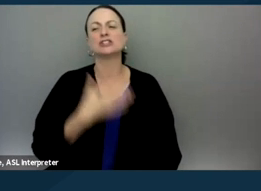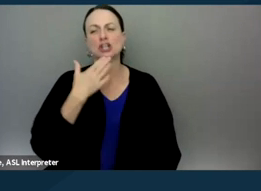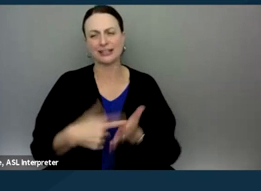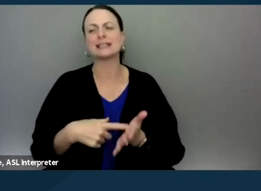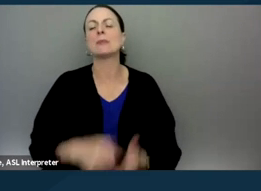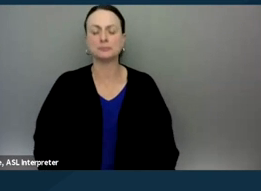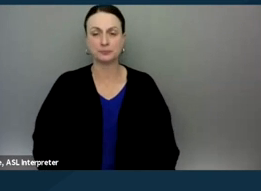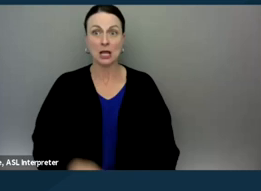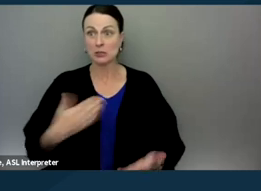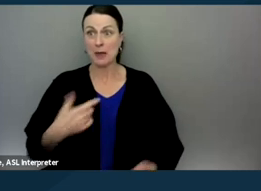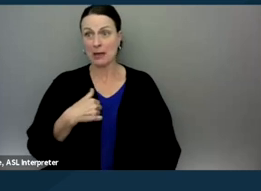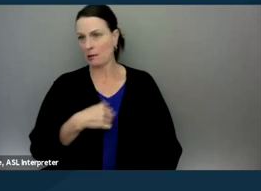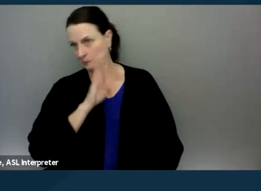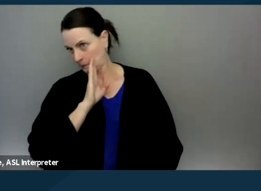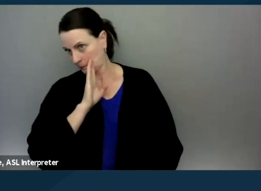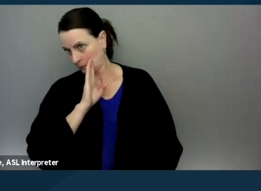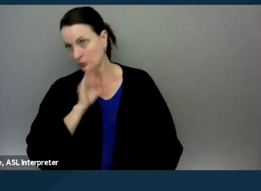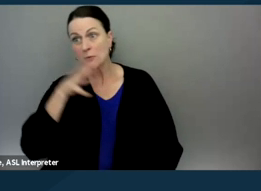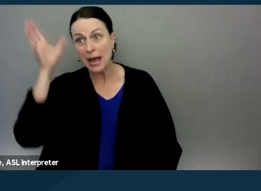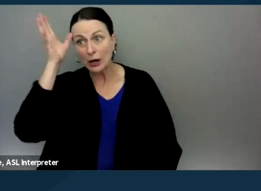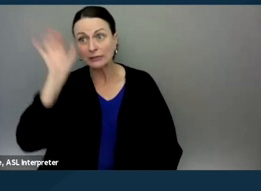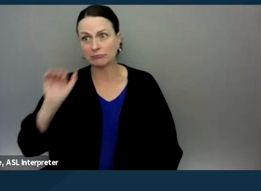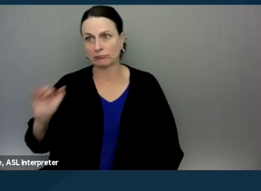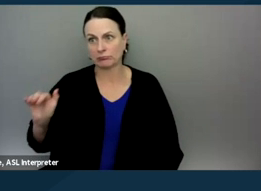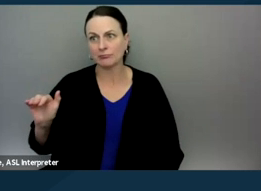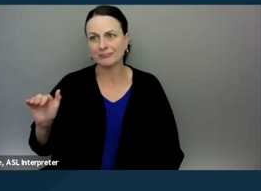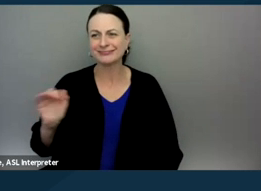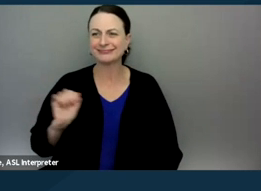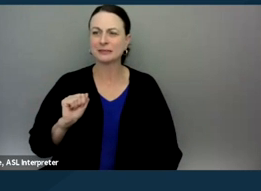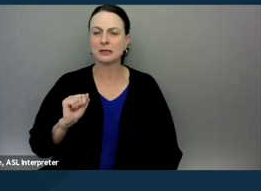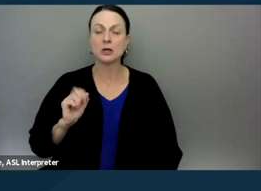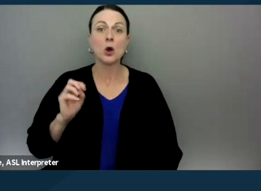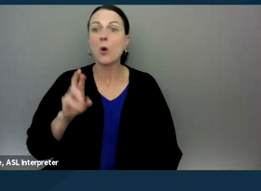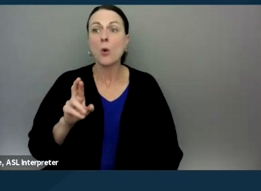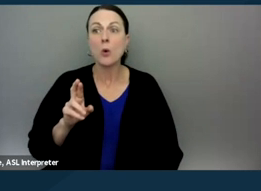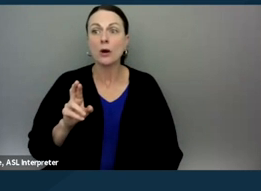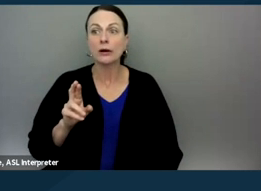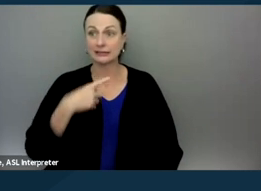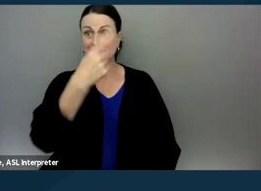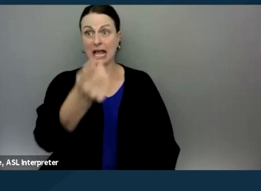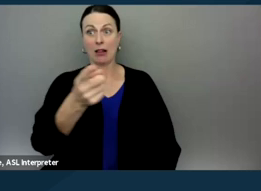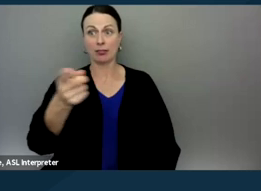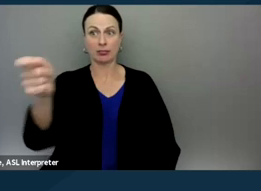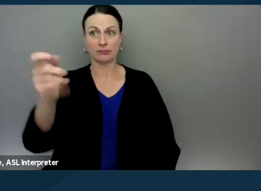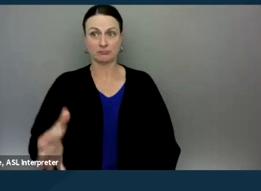So I might turn to the parent and say, you know, or even say to the hearing officer, you know,